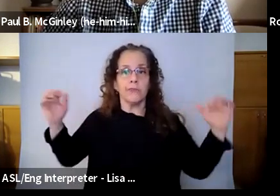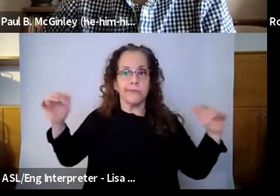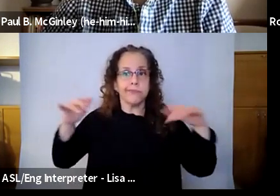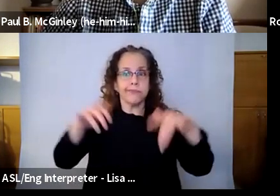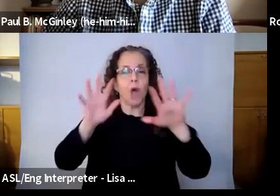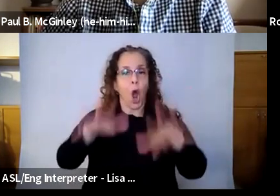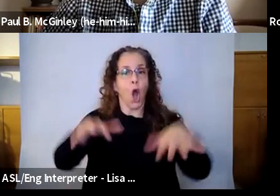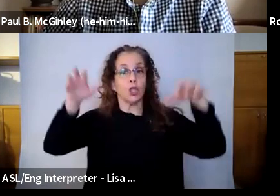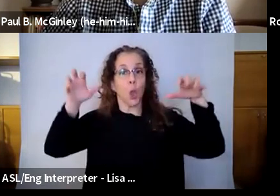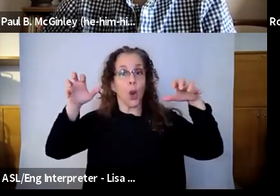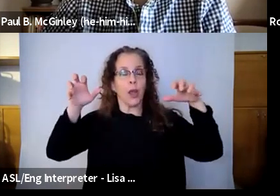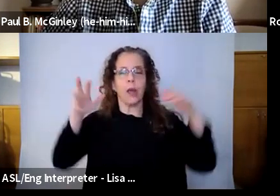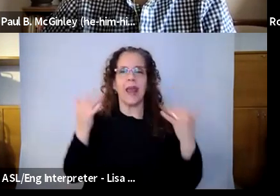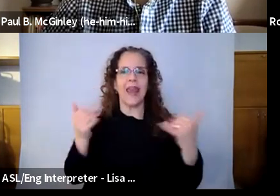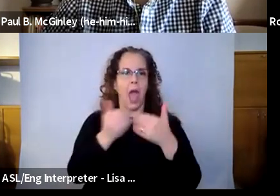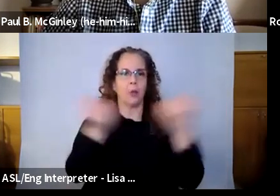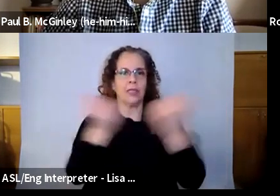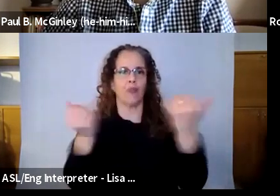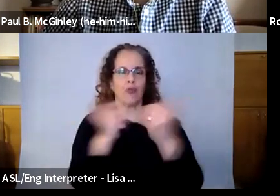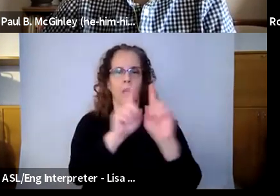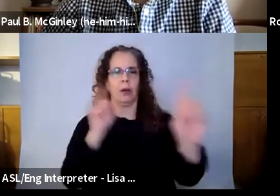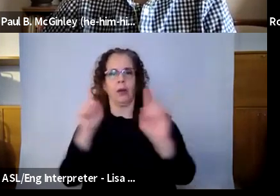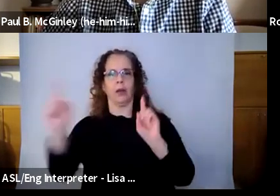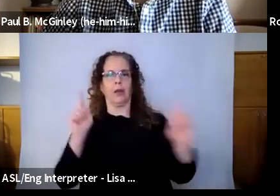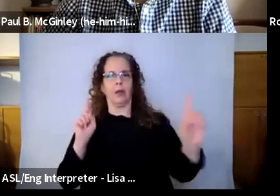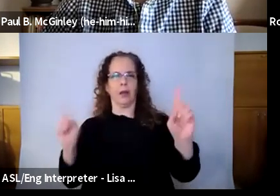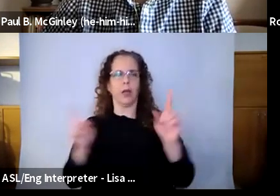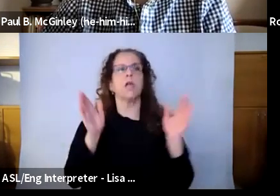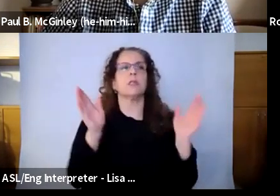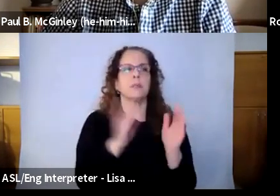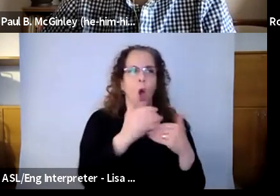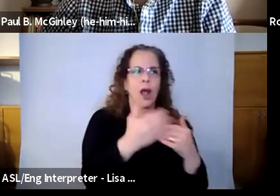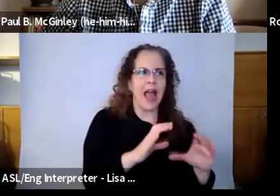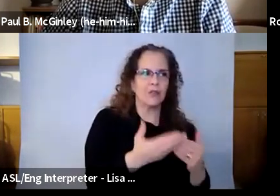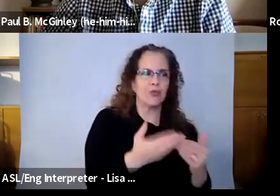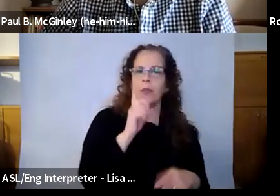these small classrooms with small groups of kids. So just very challenging that way, but you know, we've been figuring it